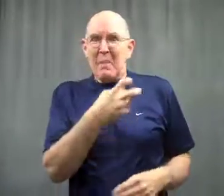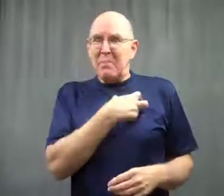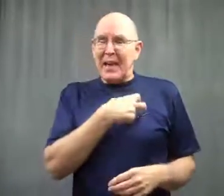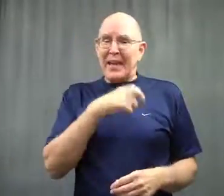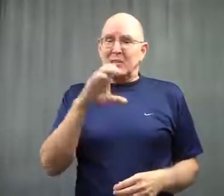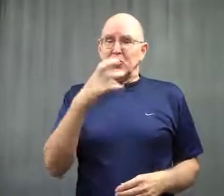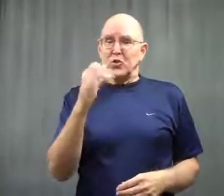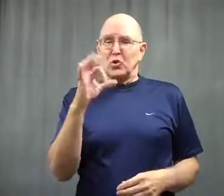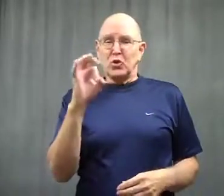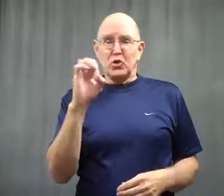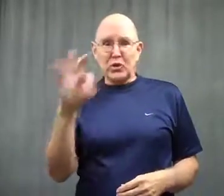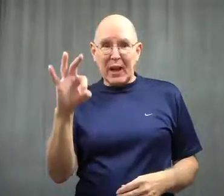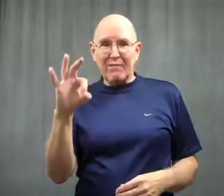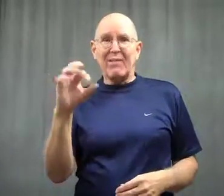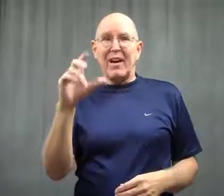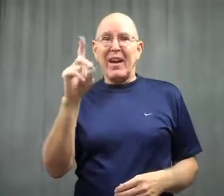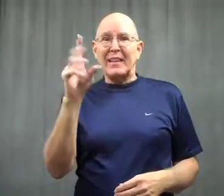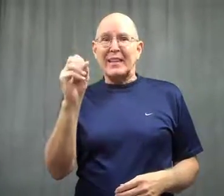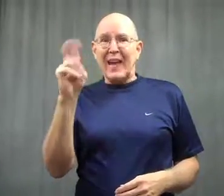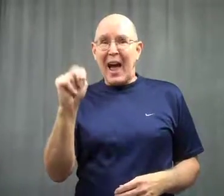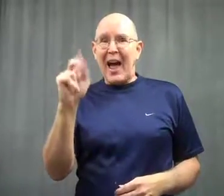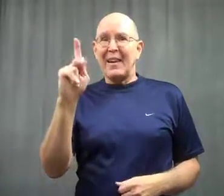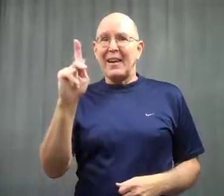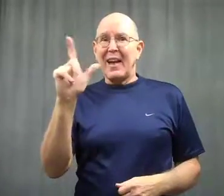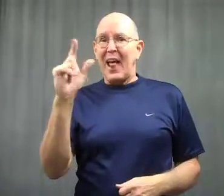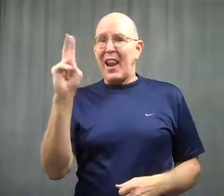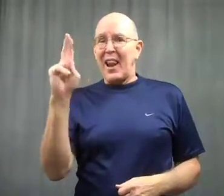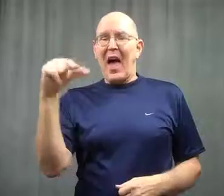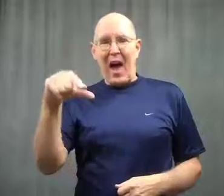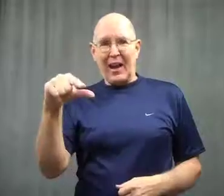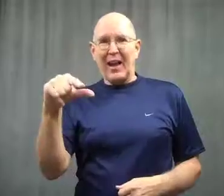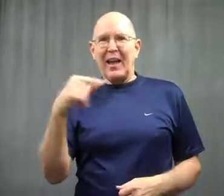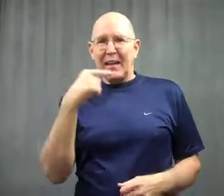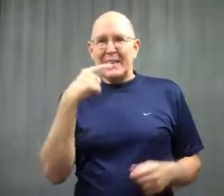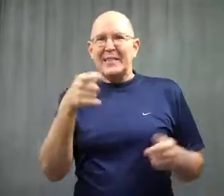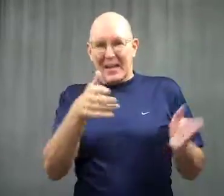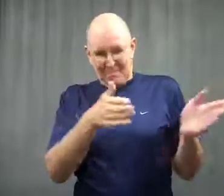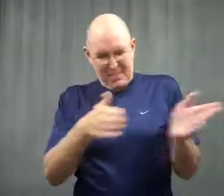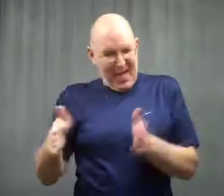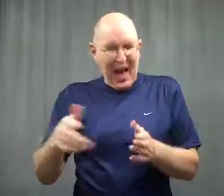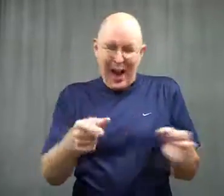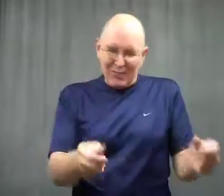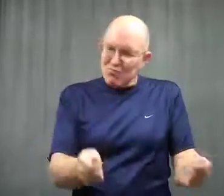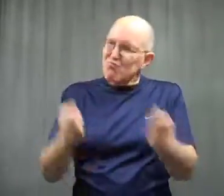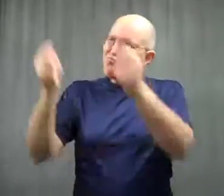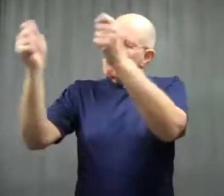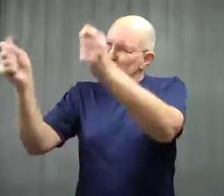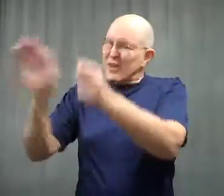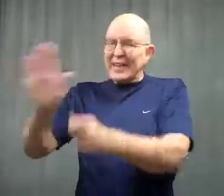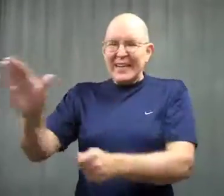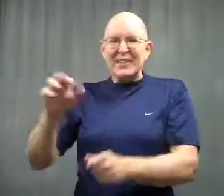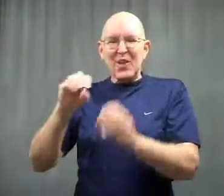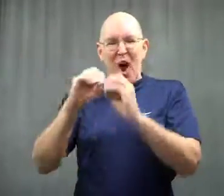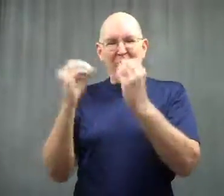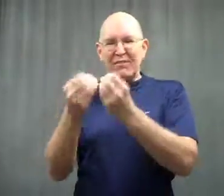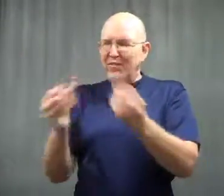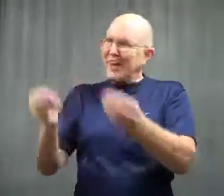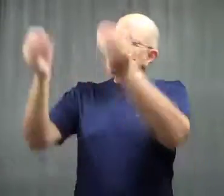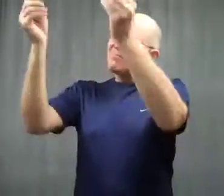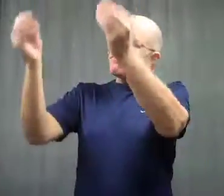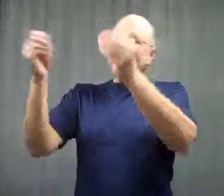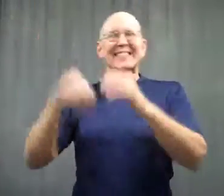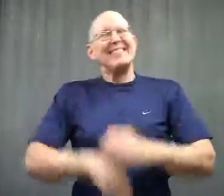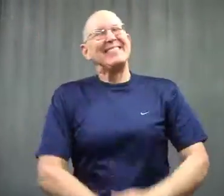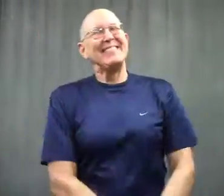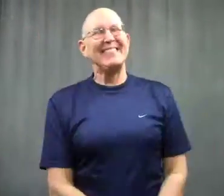The Chief of Police, Don Klug, plans to hang it in his office!